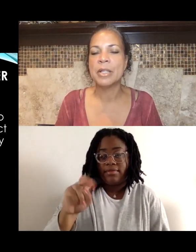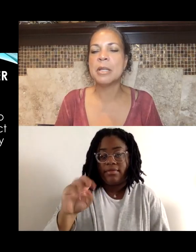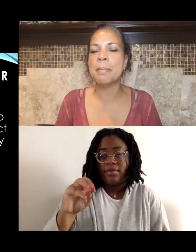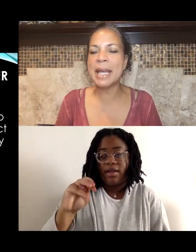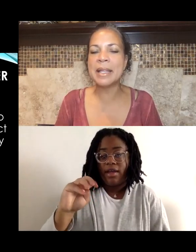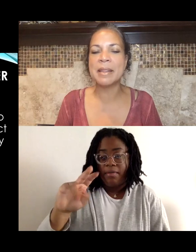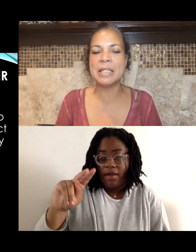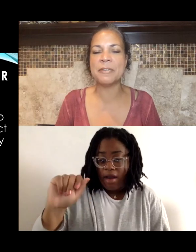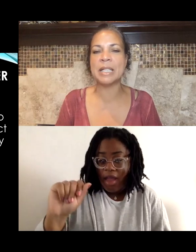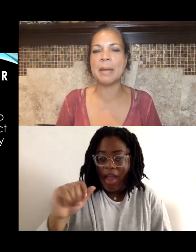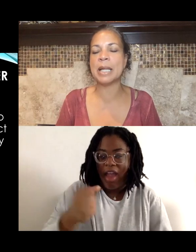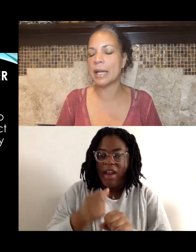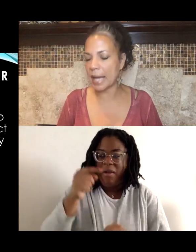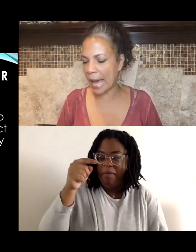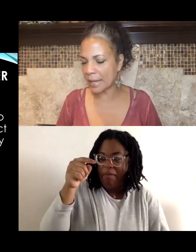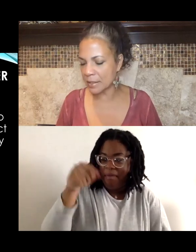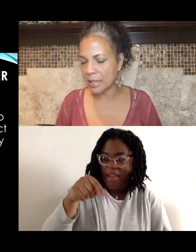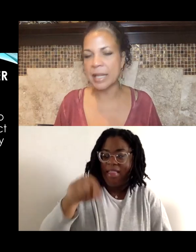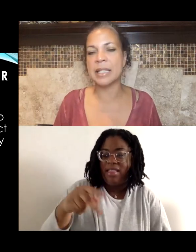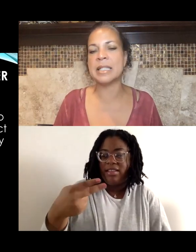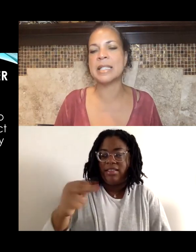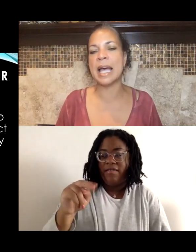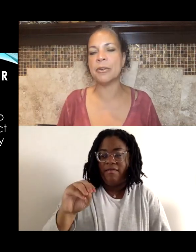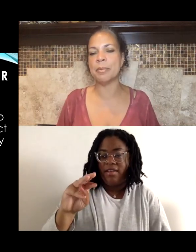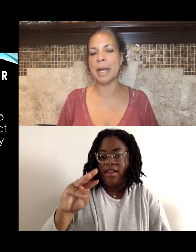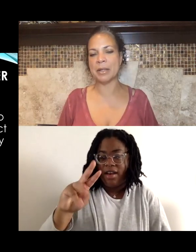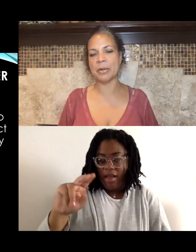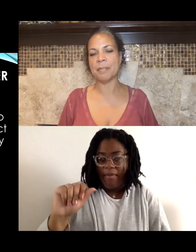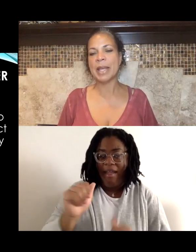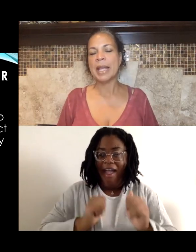"To make these phenomena act in a desired manner."